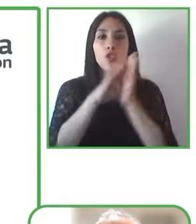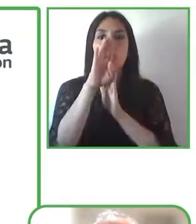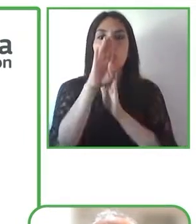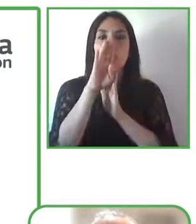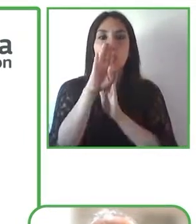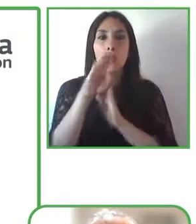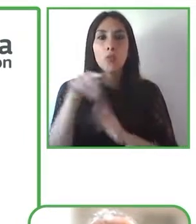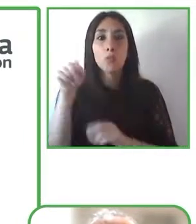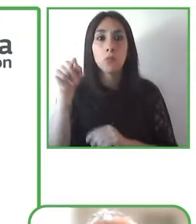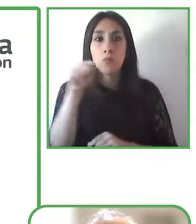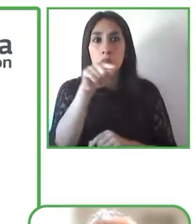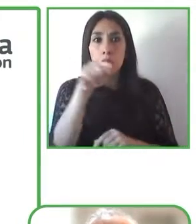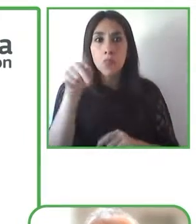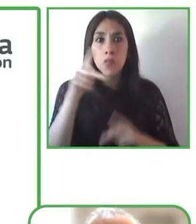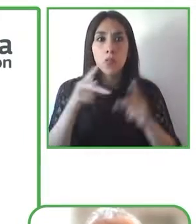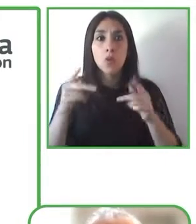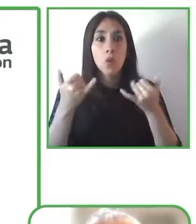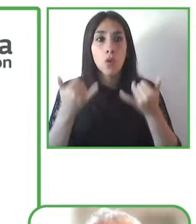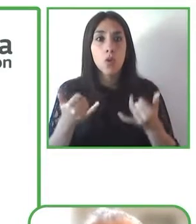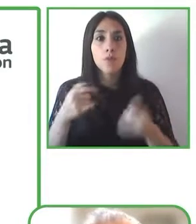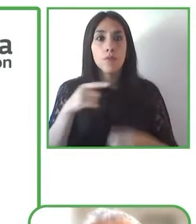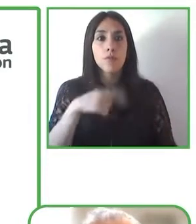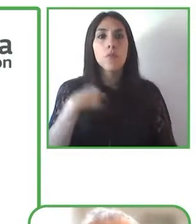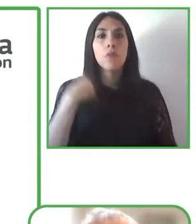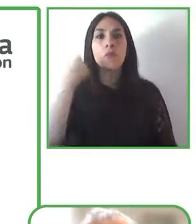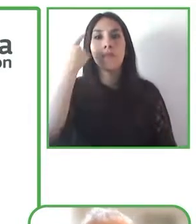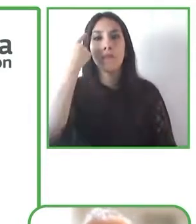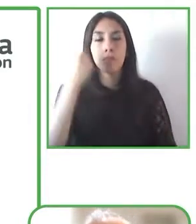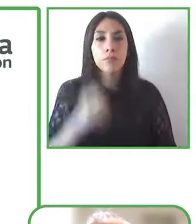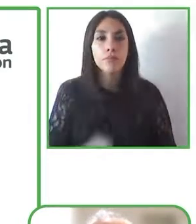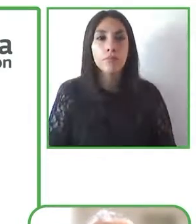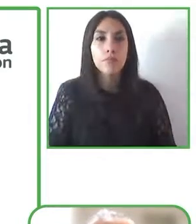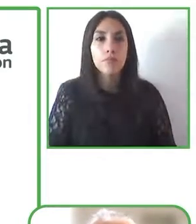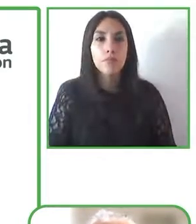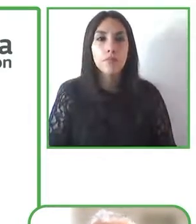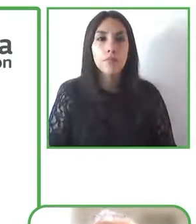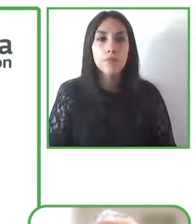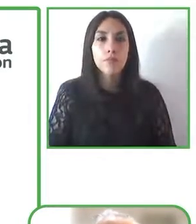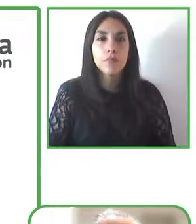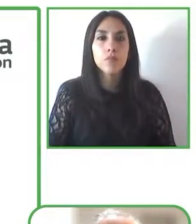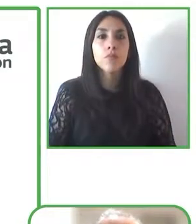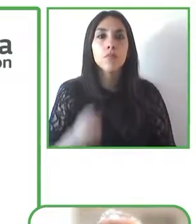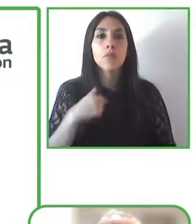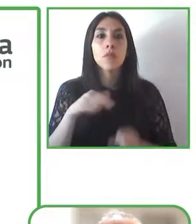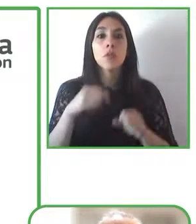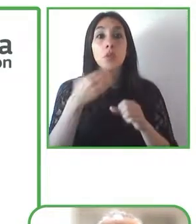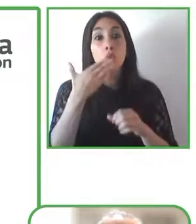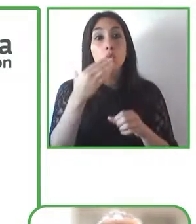and their families and that's why we thought of creating this global project of communication